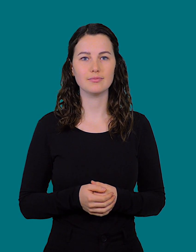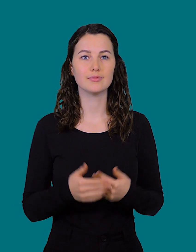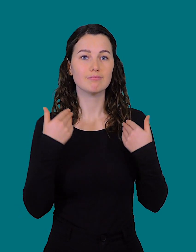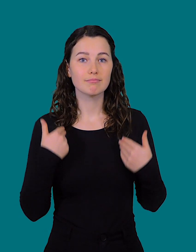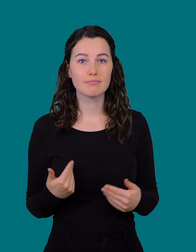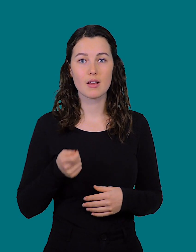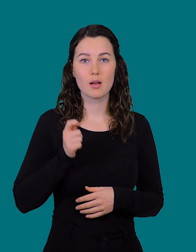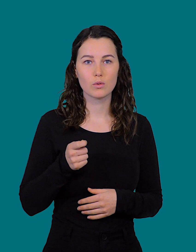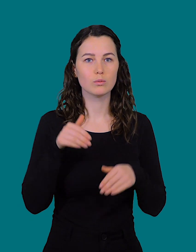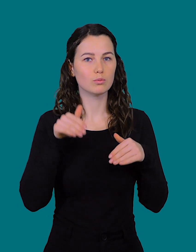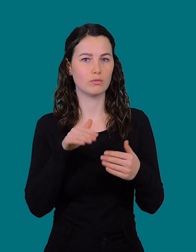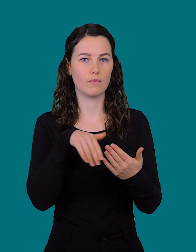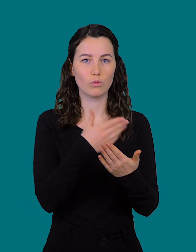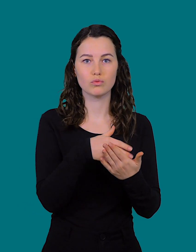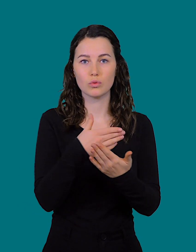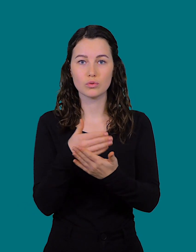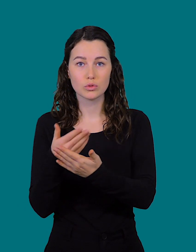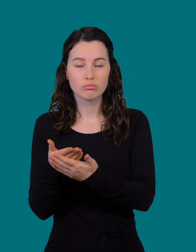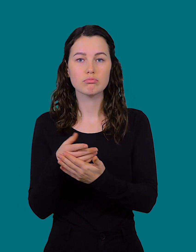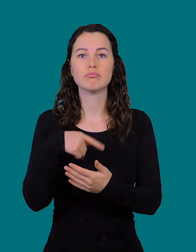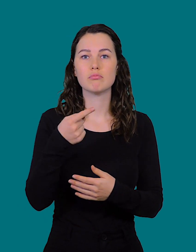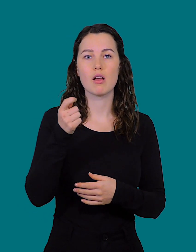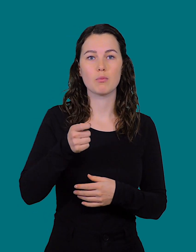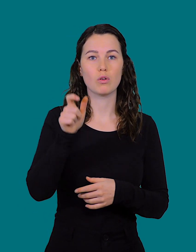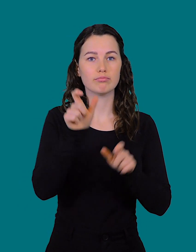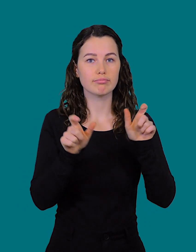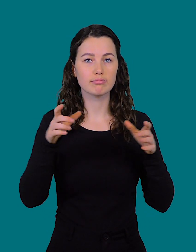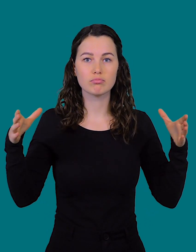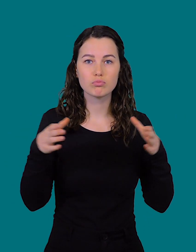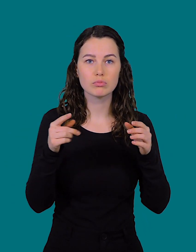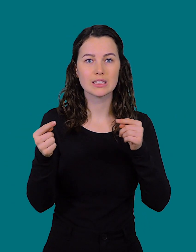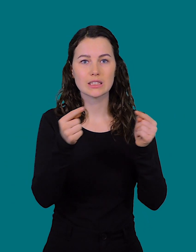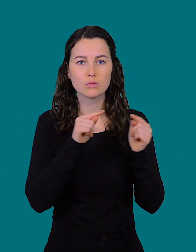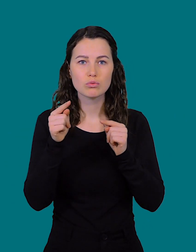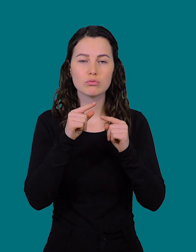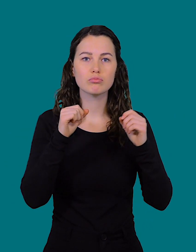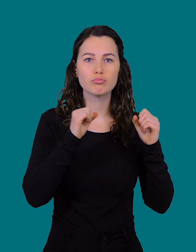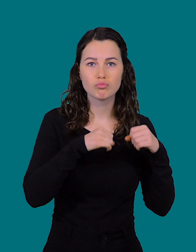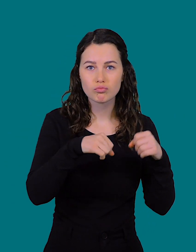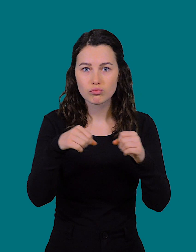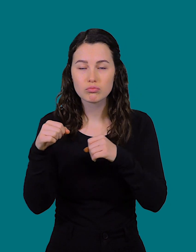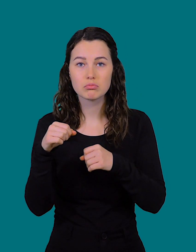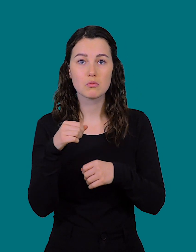As a member of the parliament, she has to submit proposals and then the deputies discuss their approval.